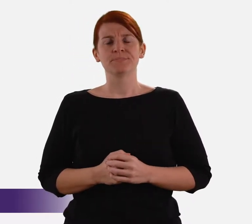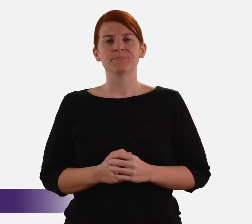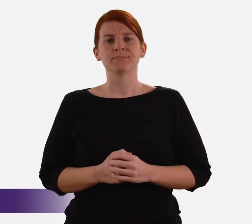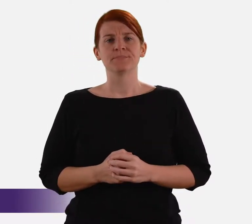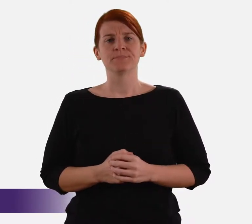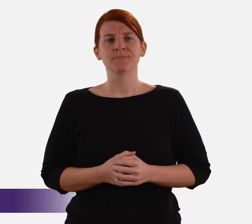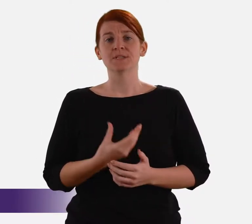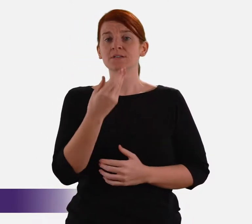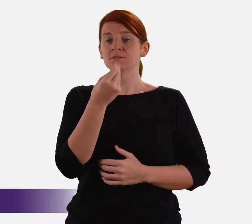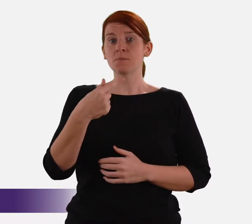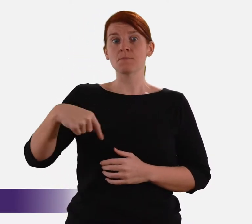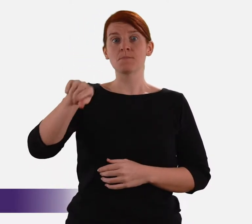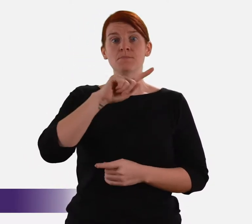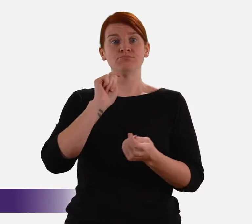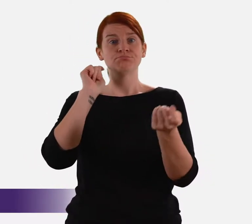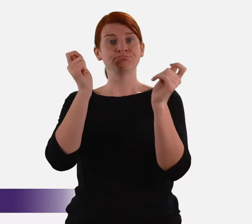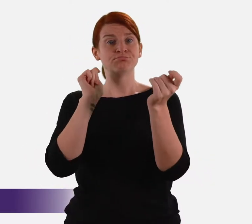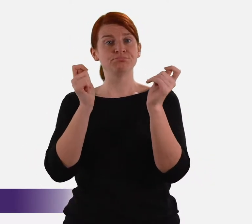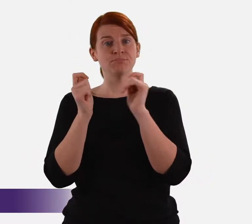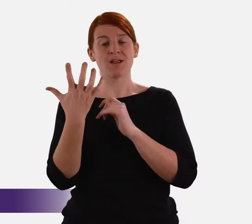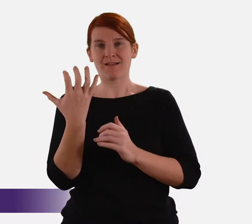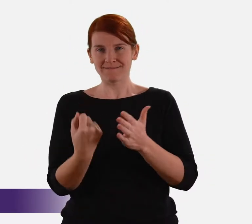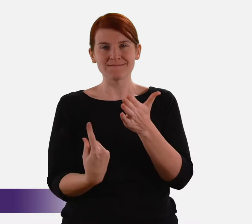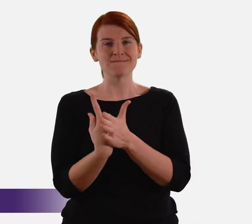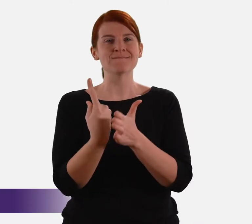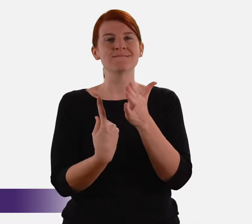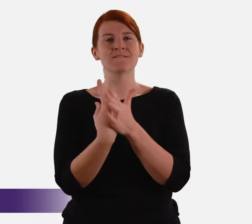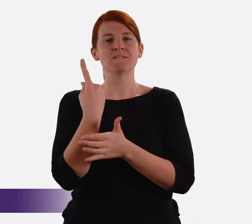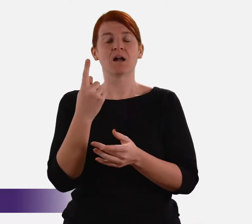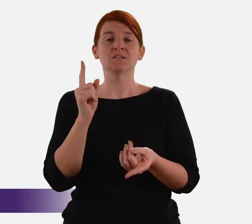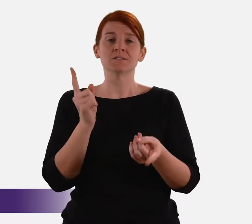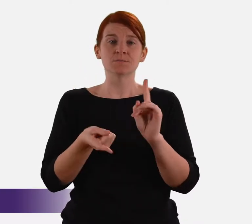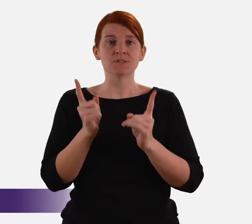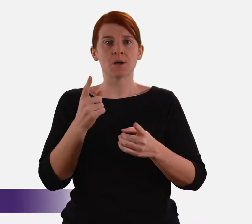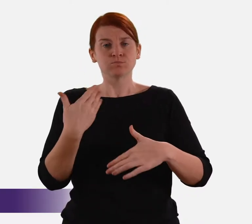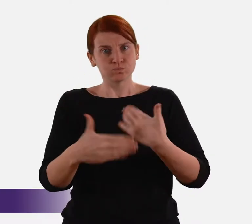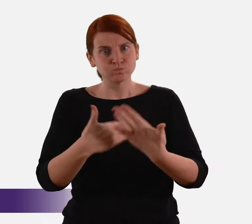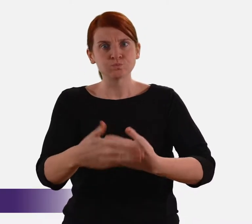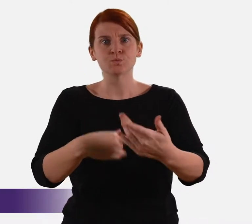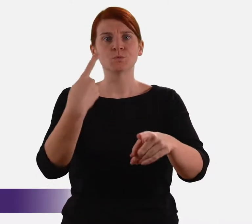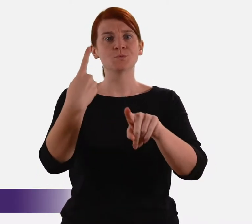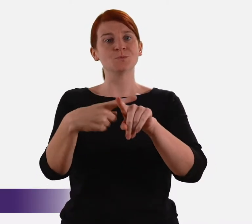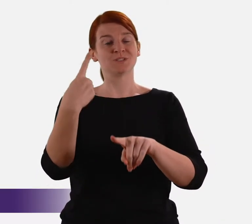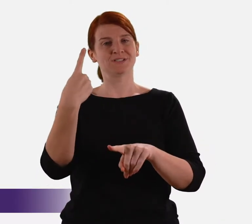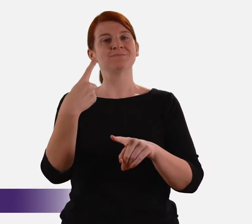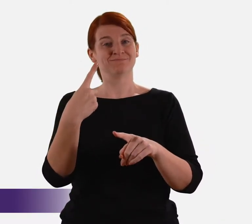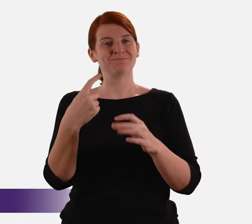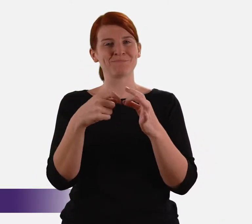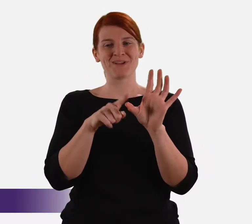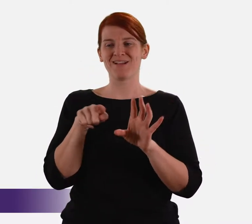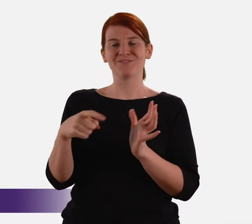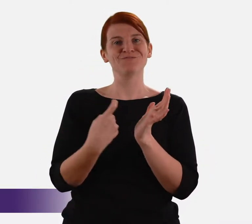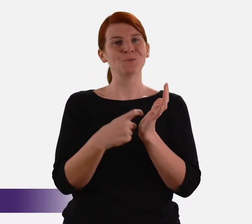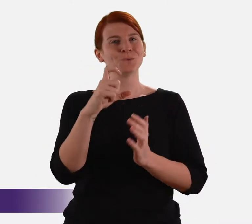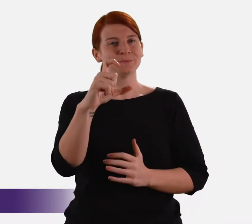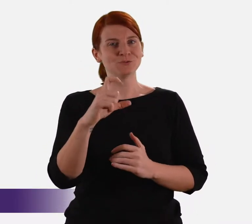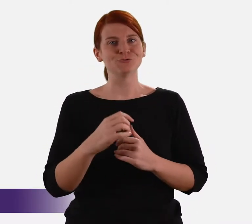Some of these transformations have been brought about or at least hastened very substantially by Royal Commissions.